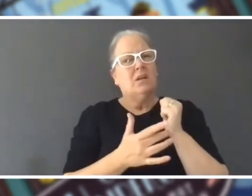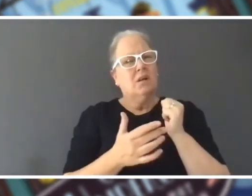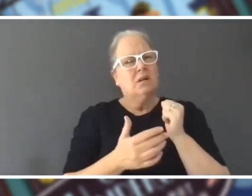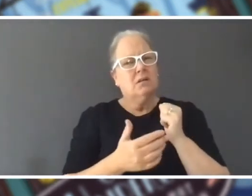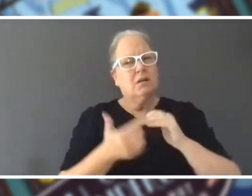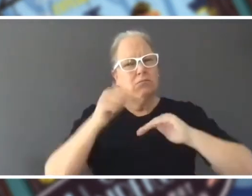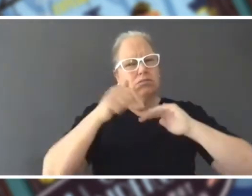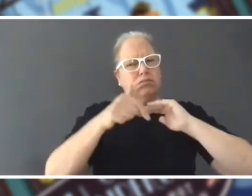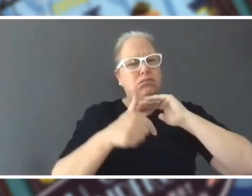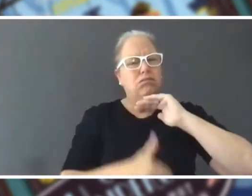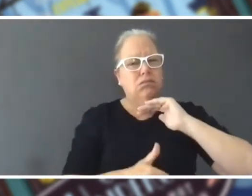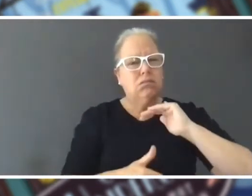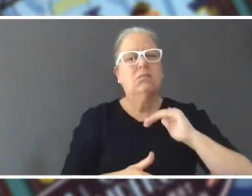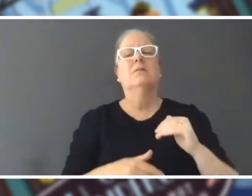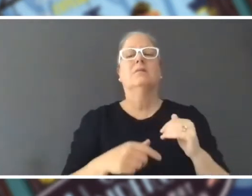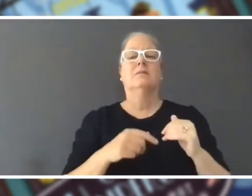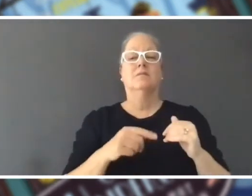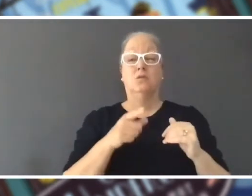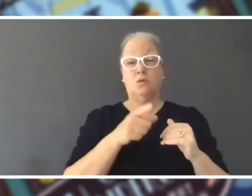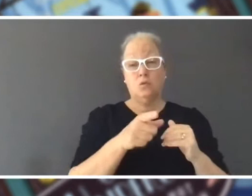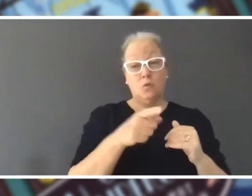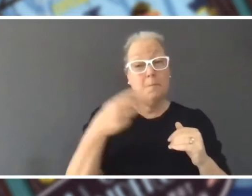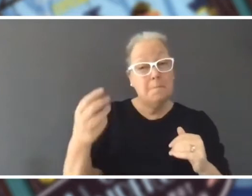Dunn's Orchard, do you have to be an expert